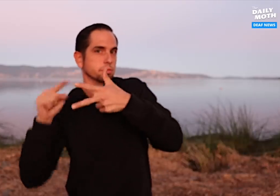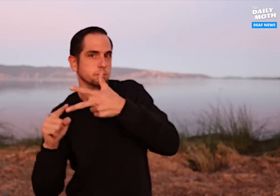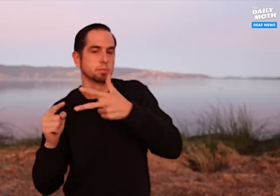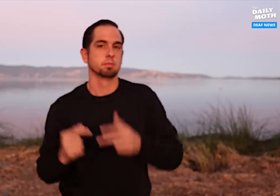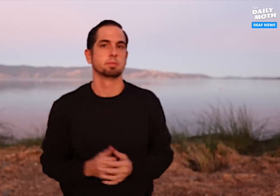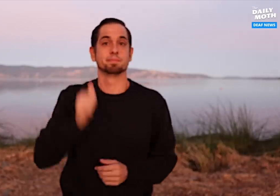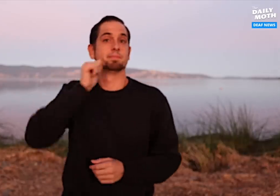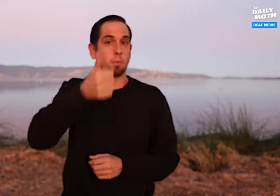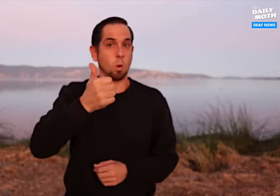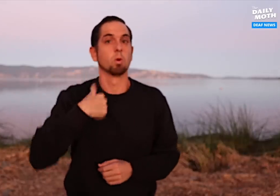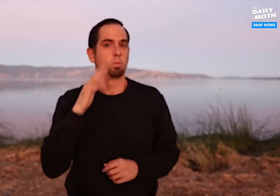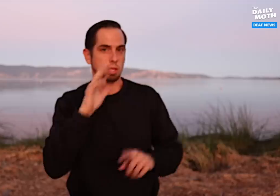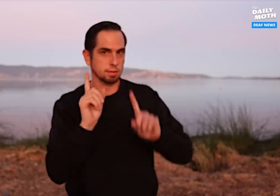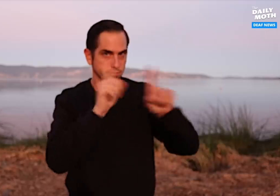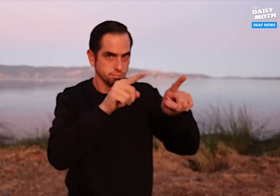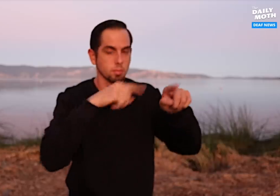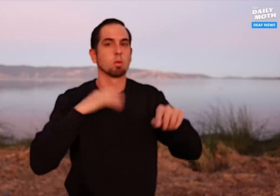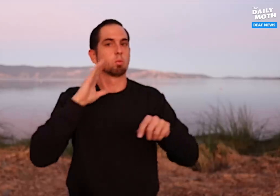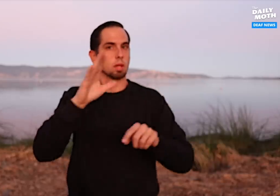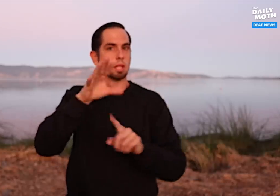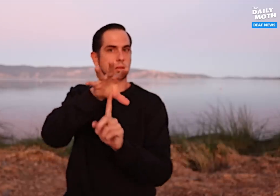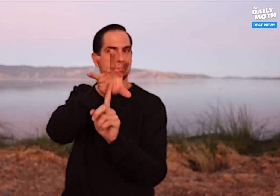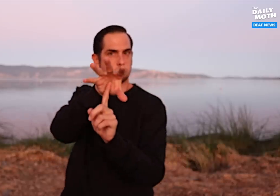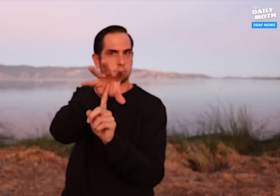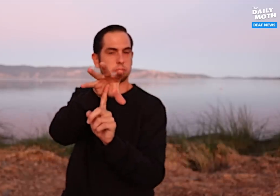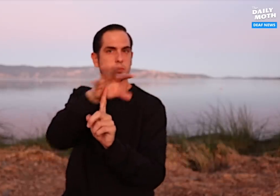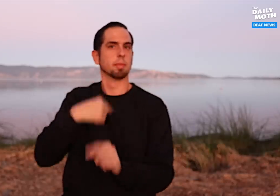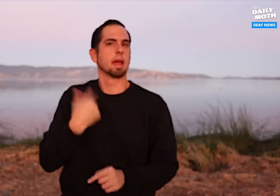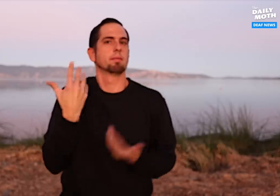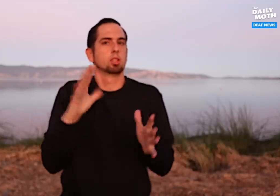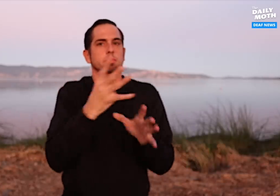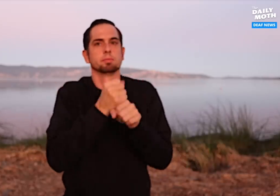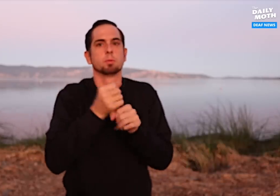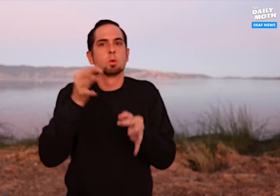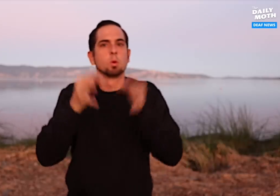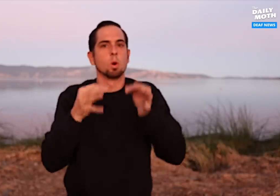Tomorrow I will go to the courthouse and film it. I have the court’s permission.